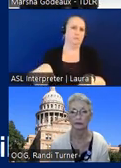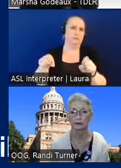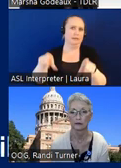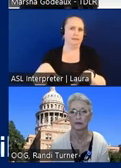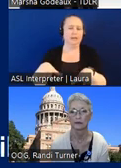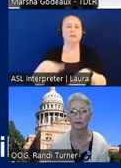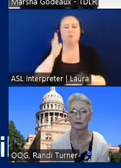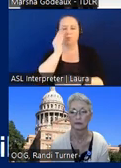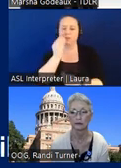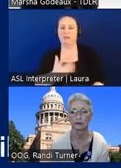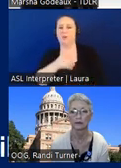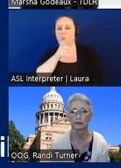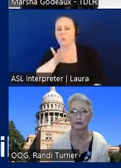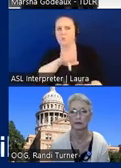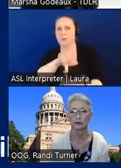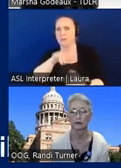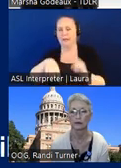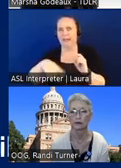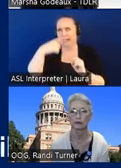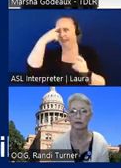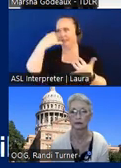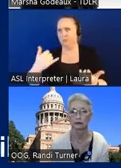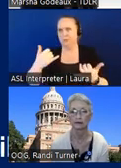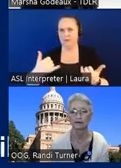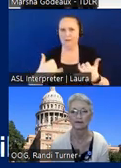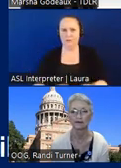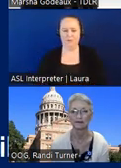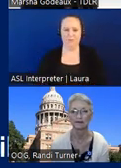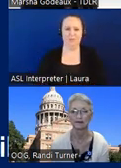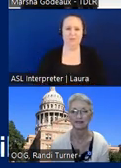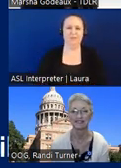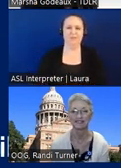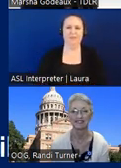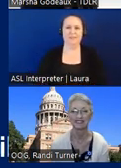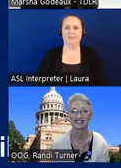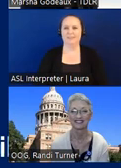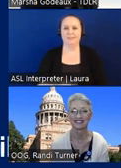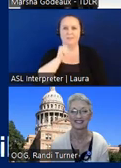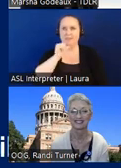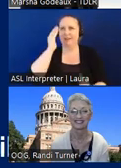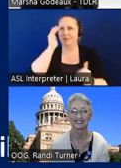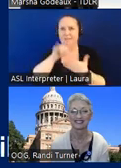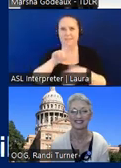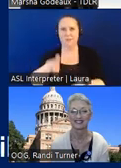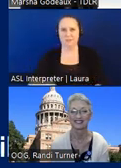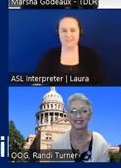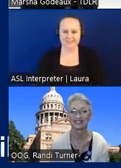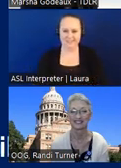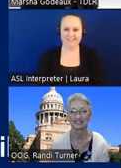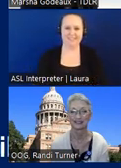contact and i can't think of it off the top of my head because i wasn't expecting that question oh